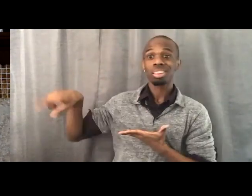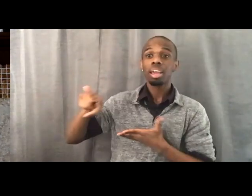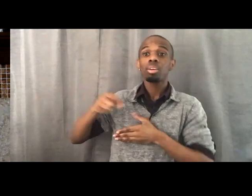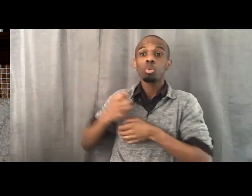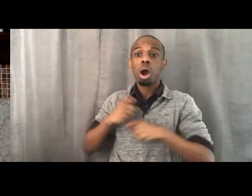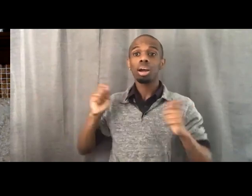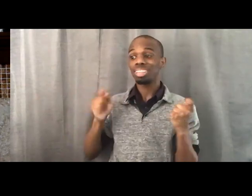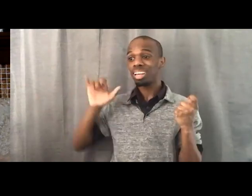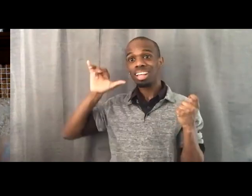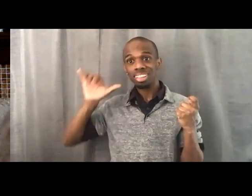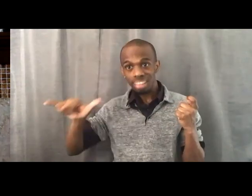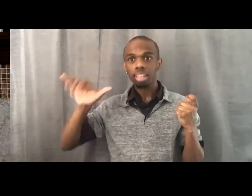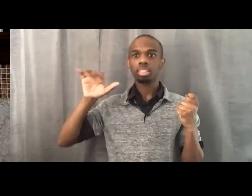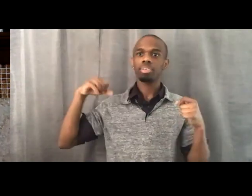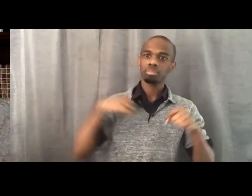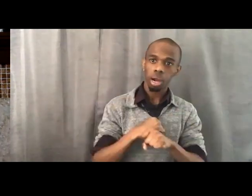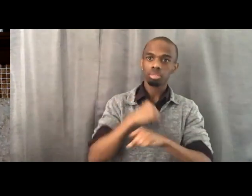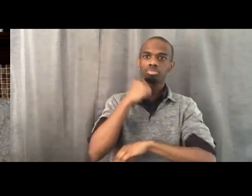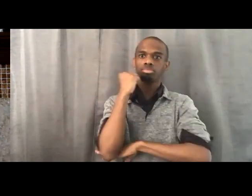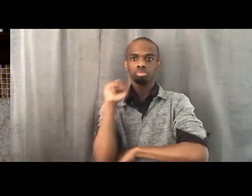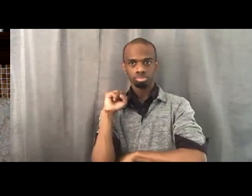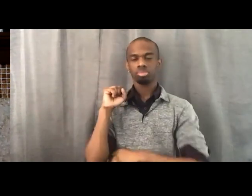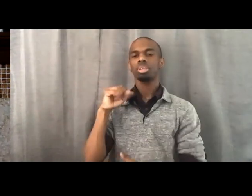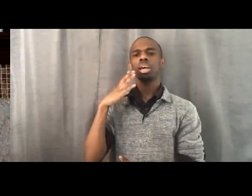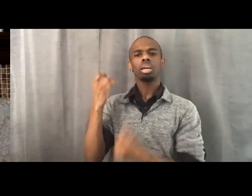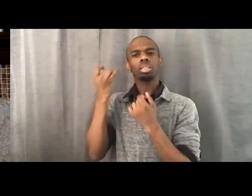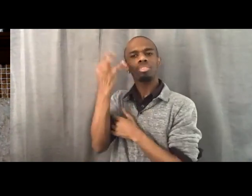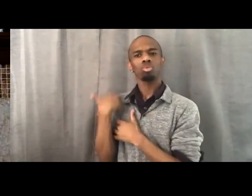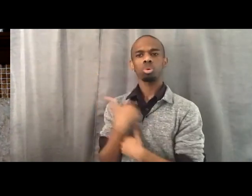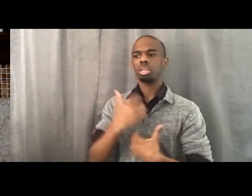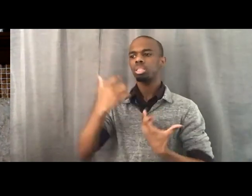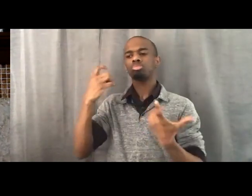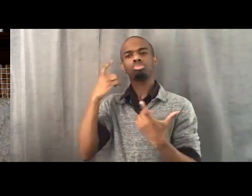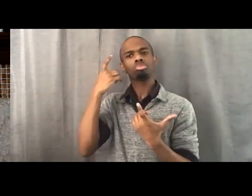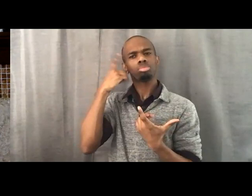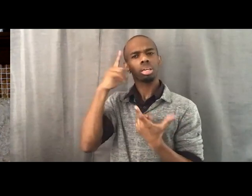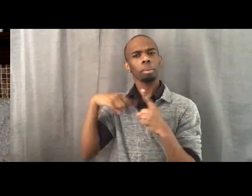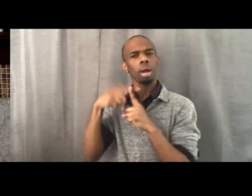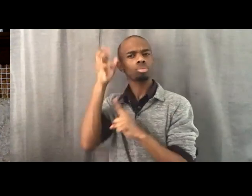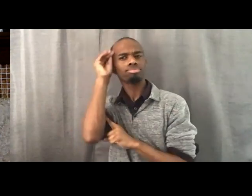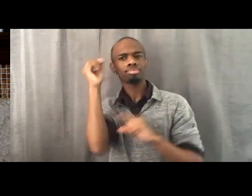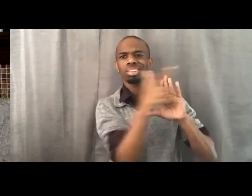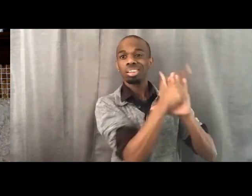Even when we think about legislation on lynching didn't get passed until this year.